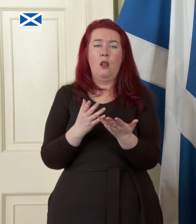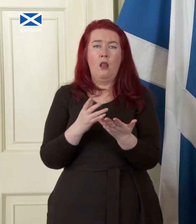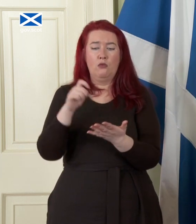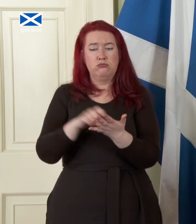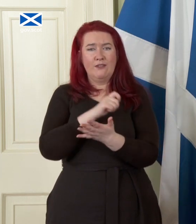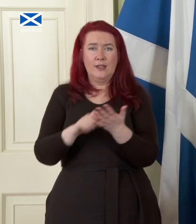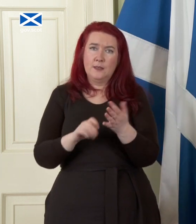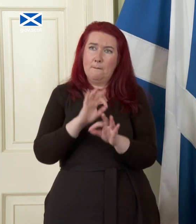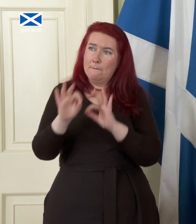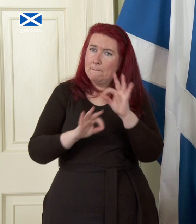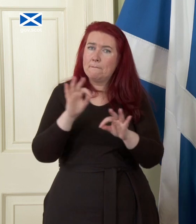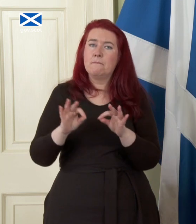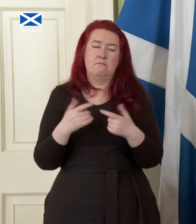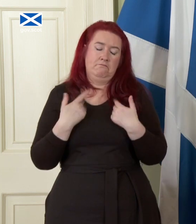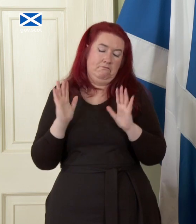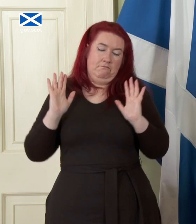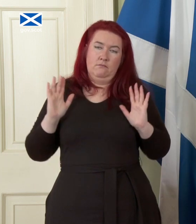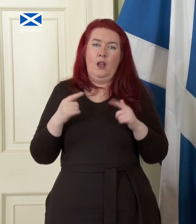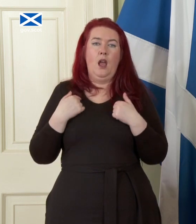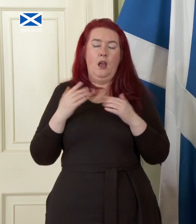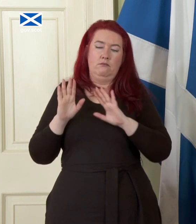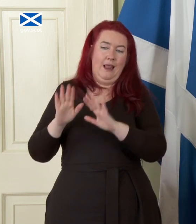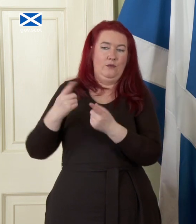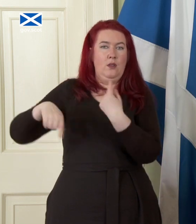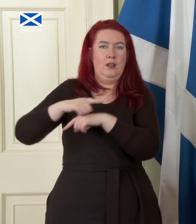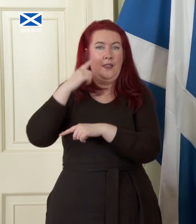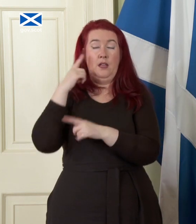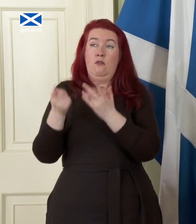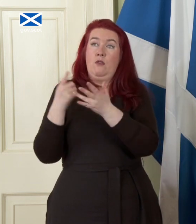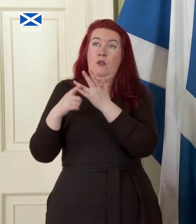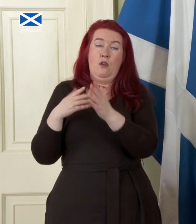done I will leave it to others who think an alternative approach would be appropriate